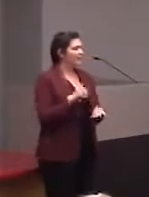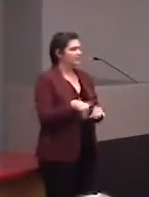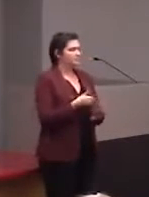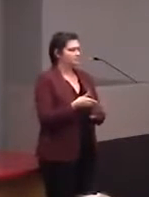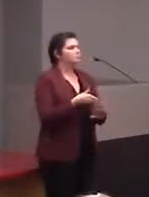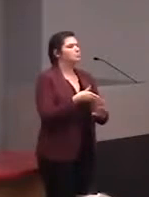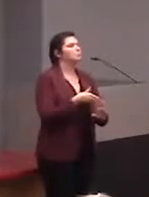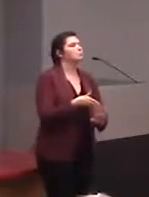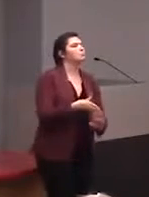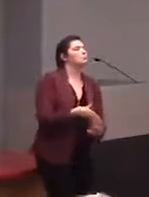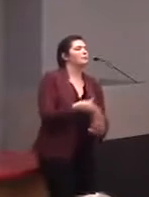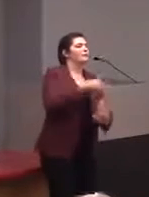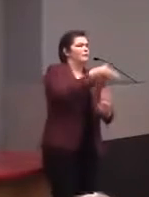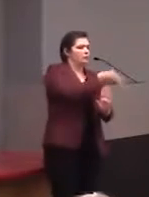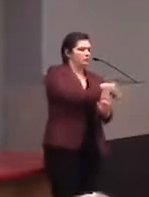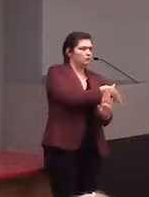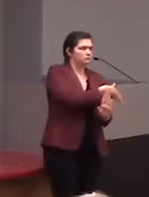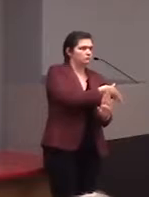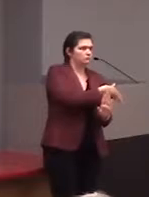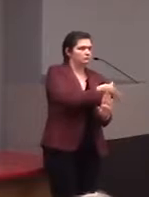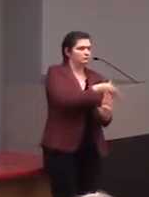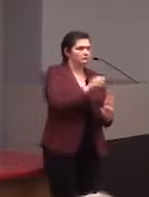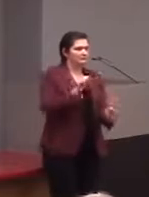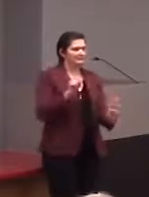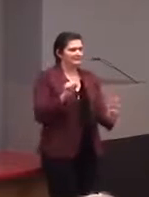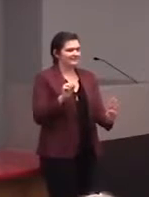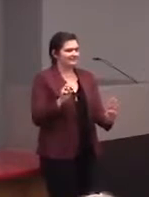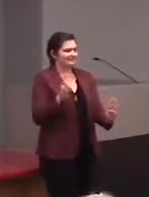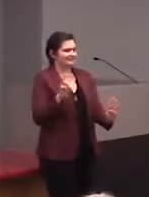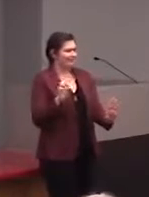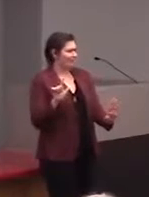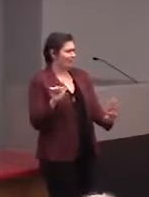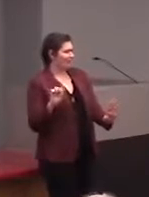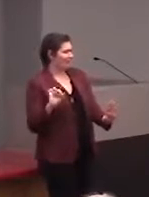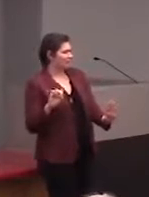This is, I know, Steve Landau who runs the company,